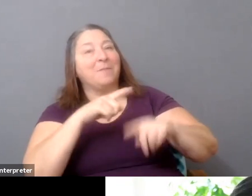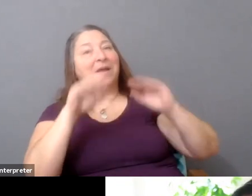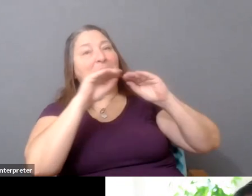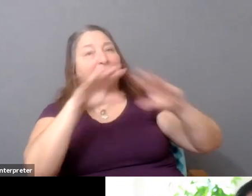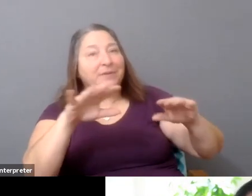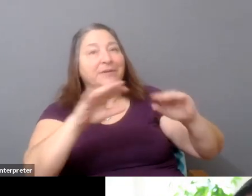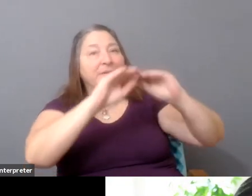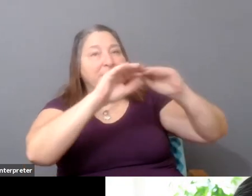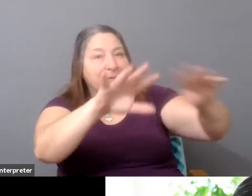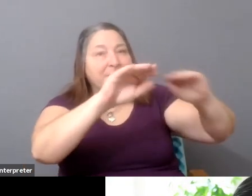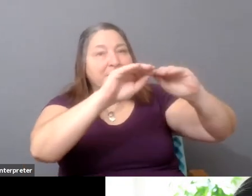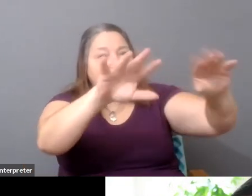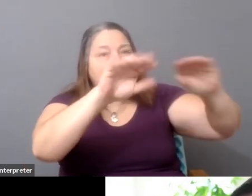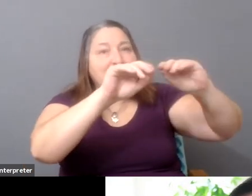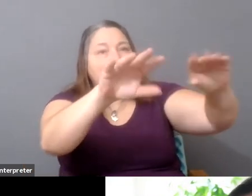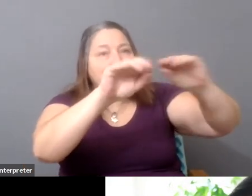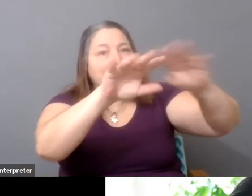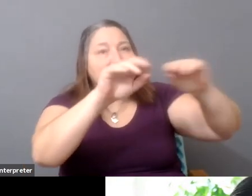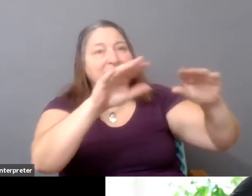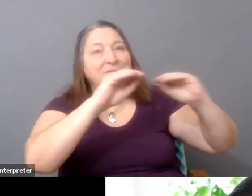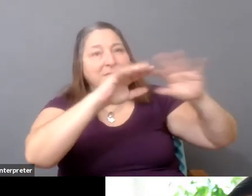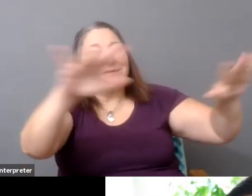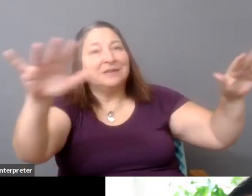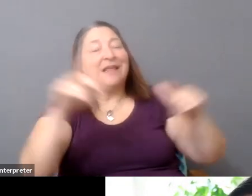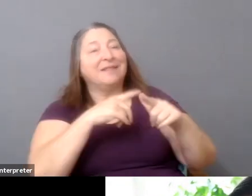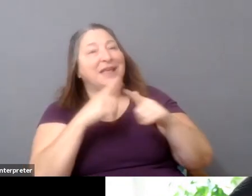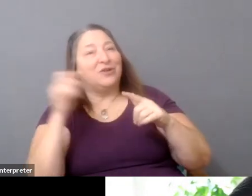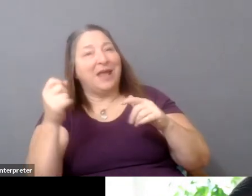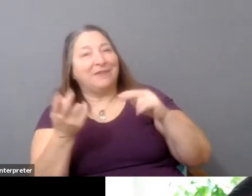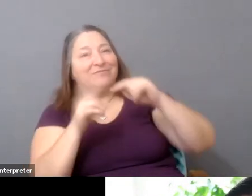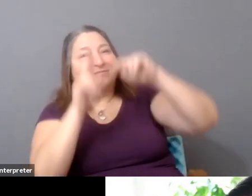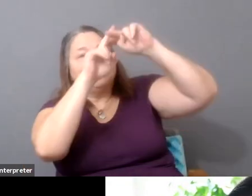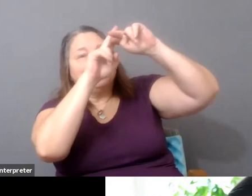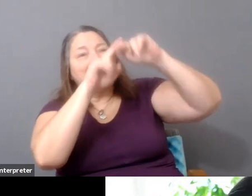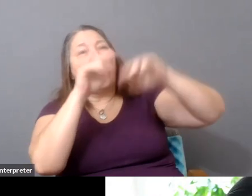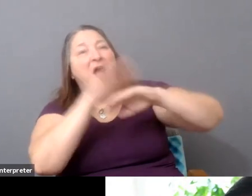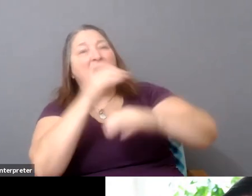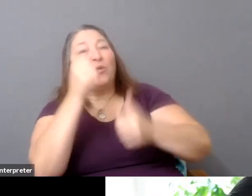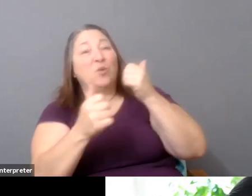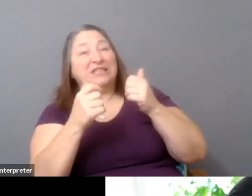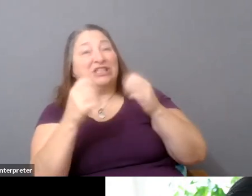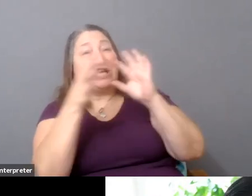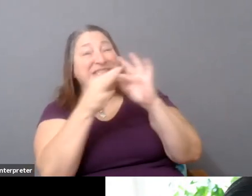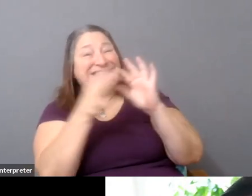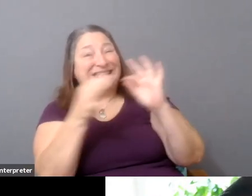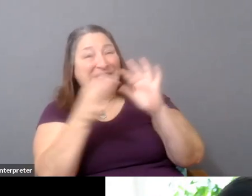to iterate on what signals matter and what signals can be relevant for, you know,